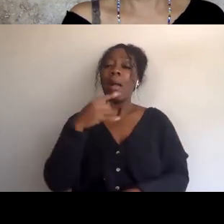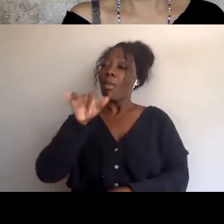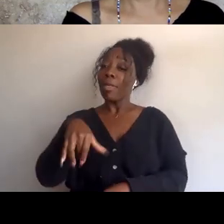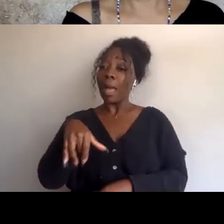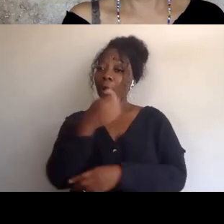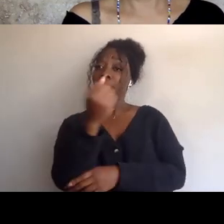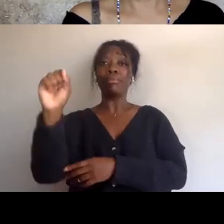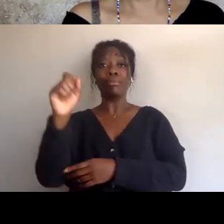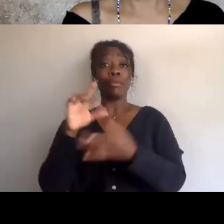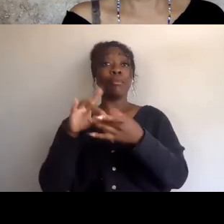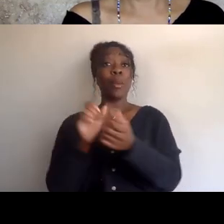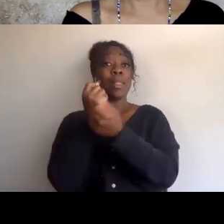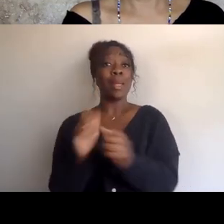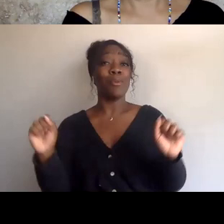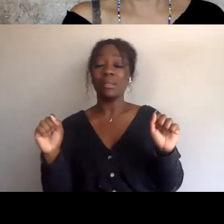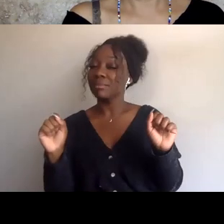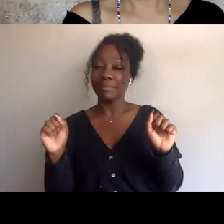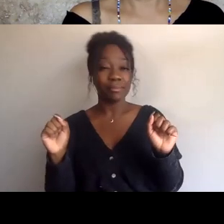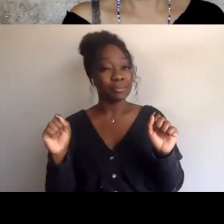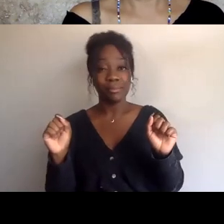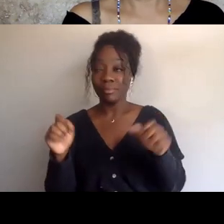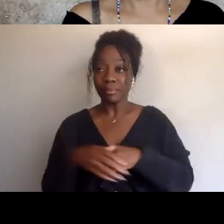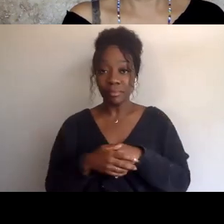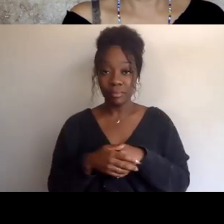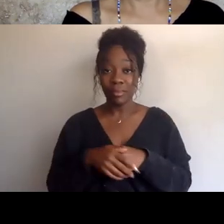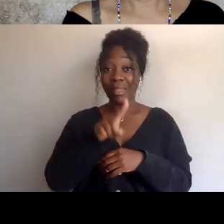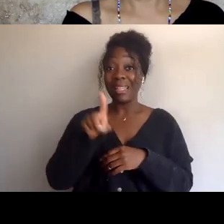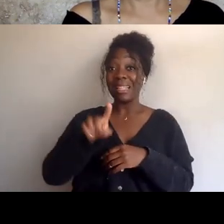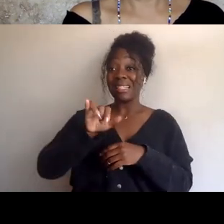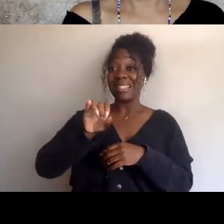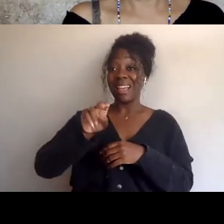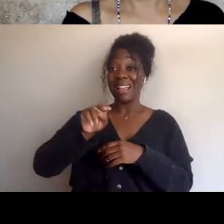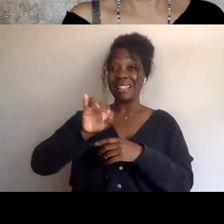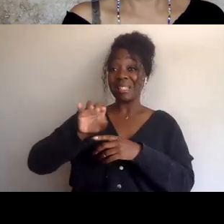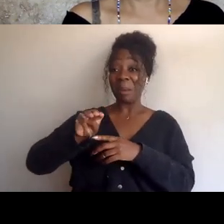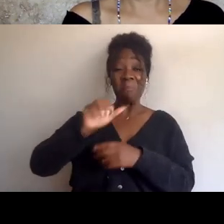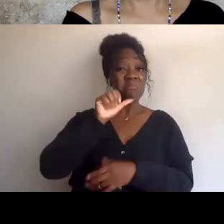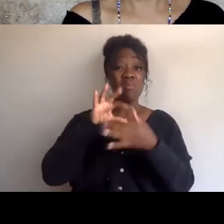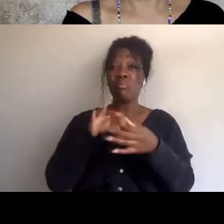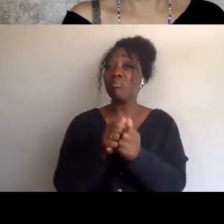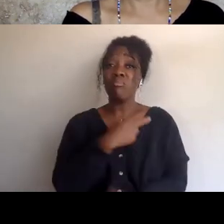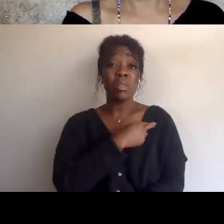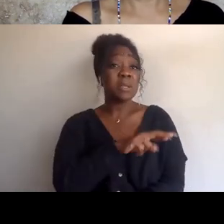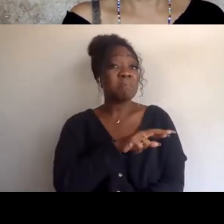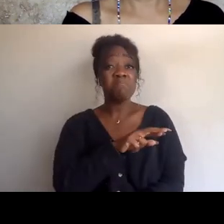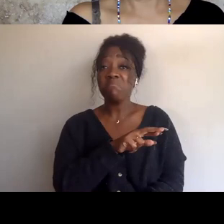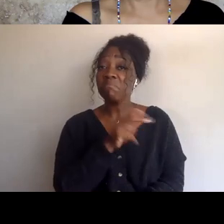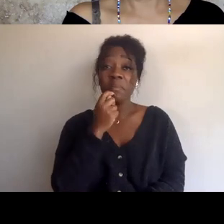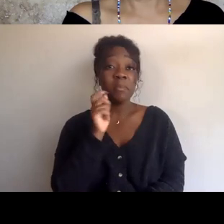In addition to this, Zionism has nothing to do with anything religion, nothing. All religions are concerned with human beings